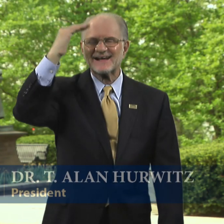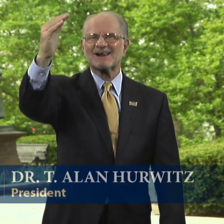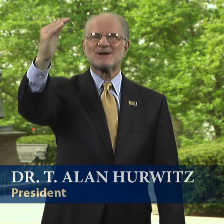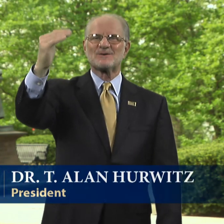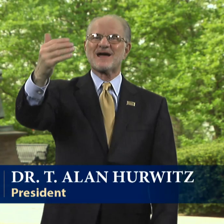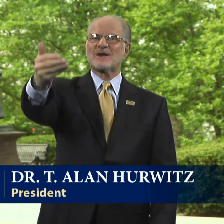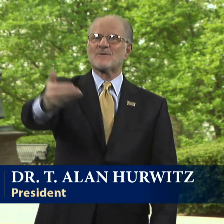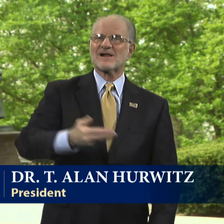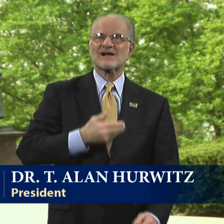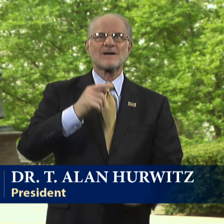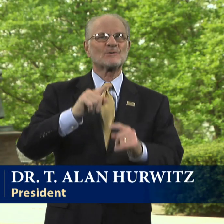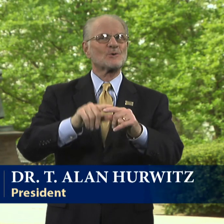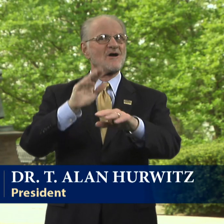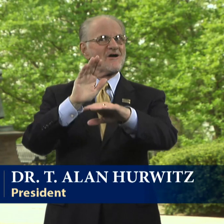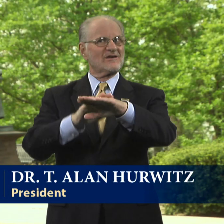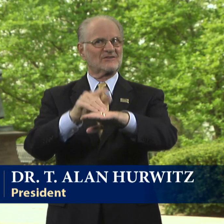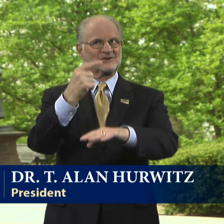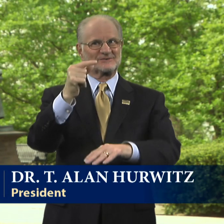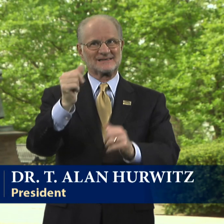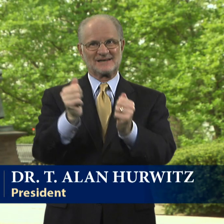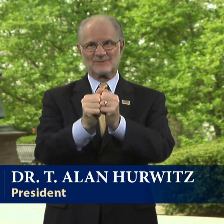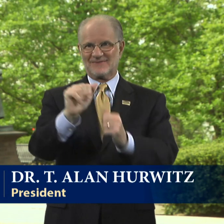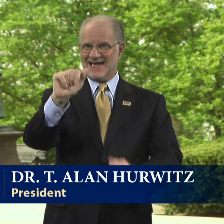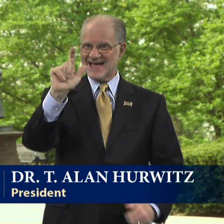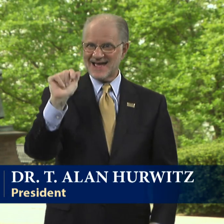Hello and welcome to On The Green with Alan!